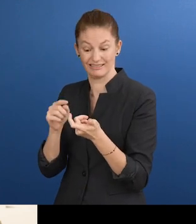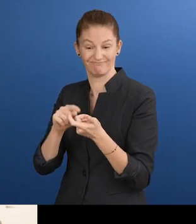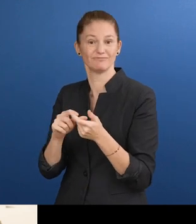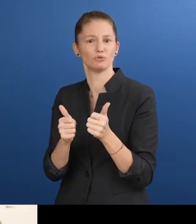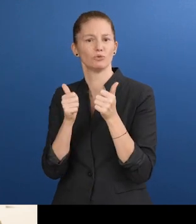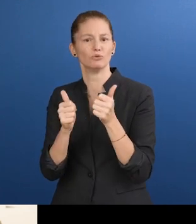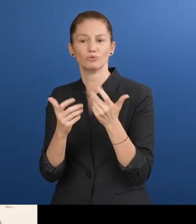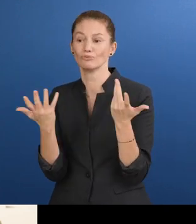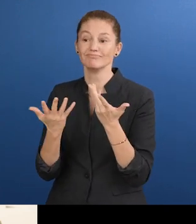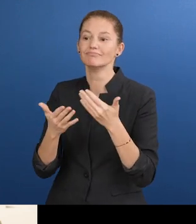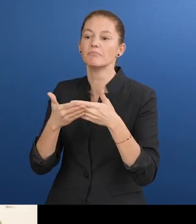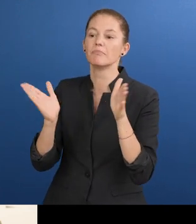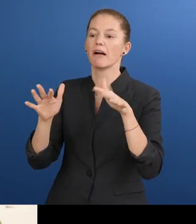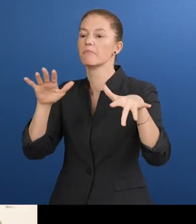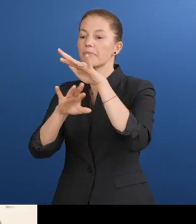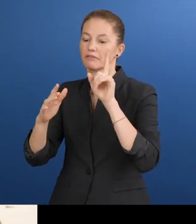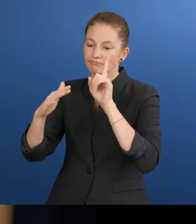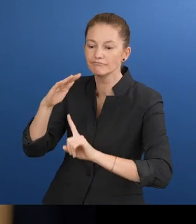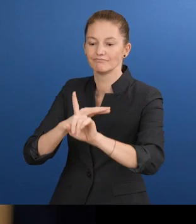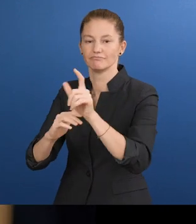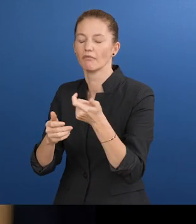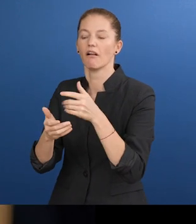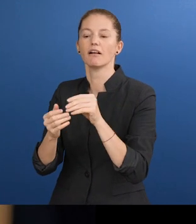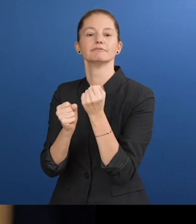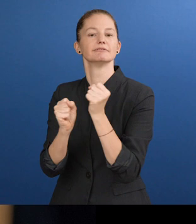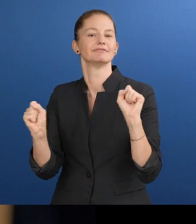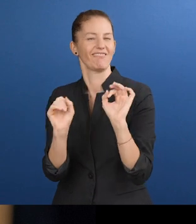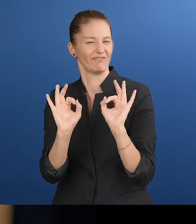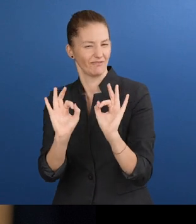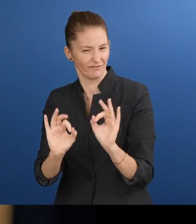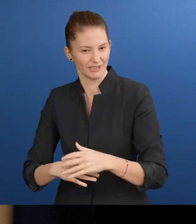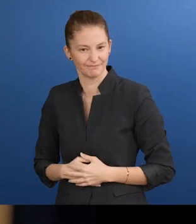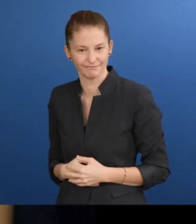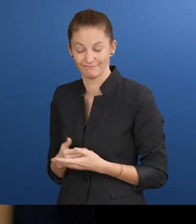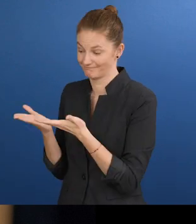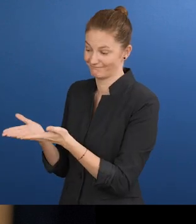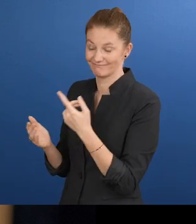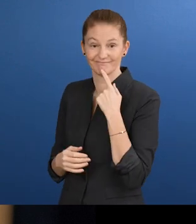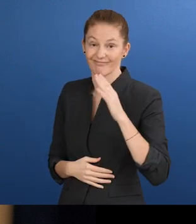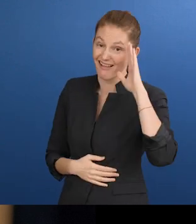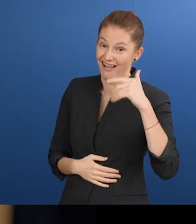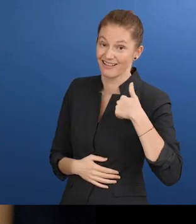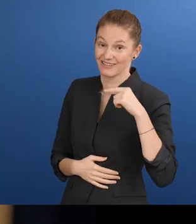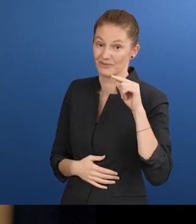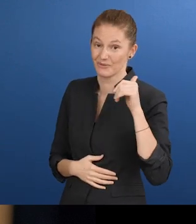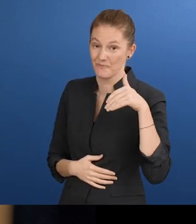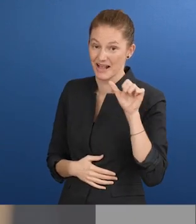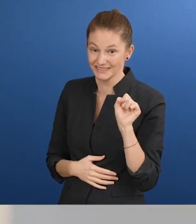value, either using speech or vibration patterns, which provides more security in public places.